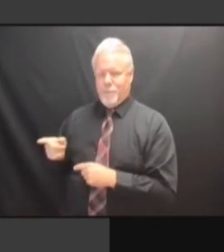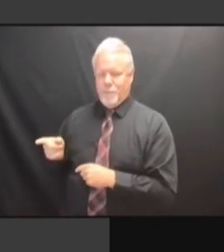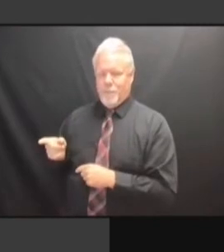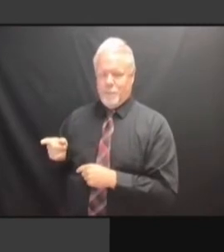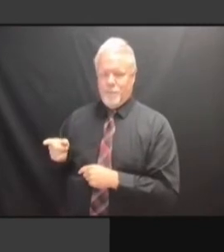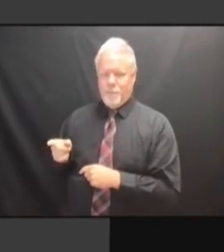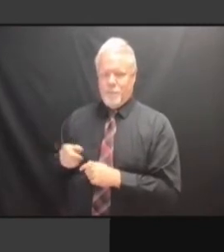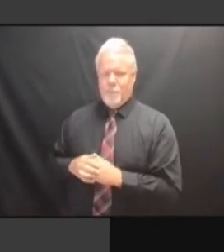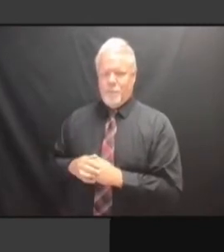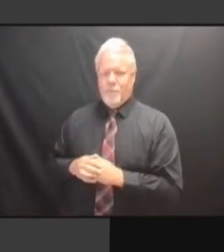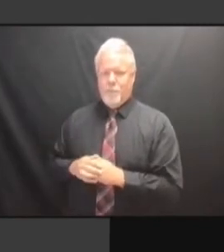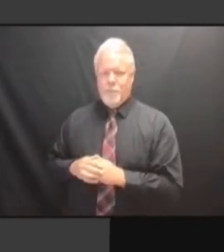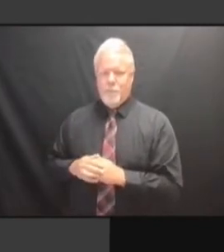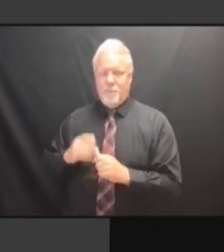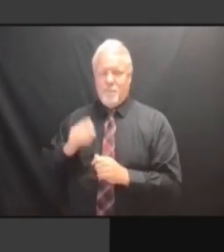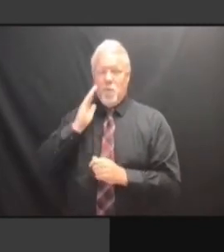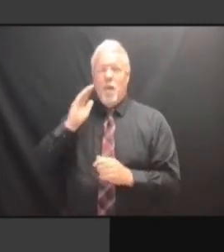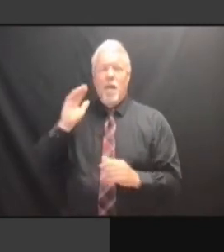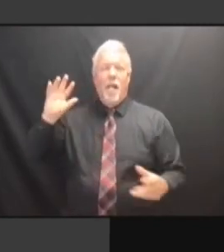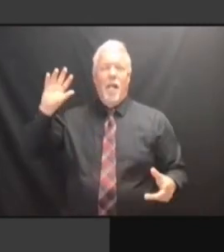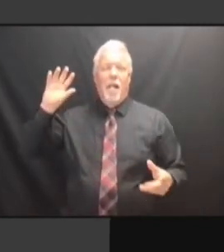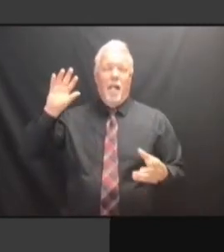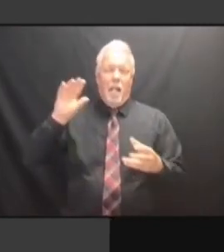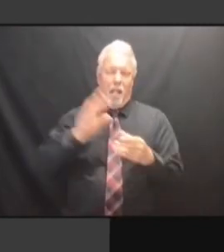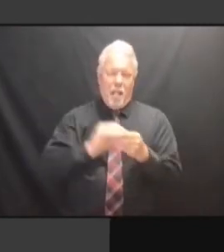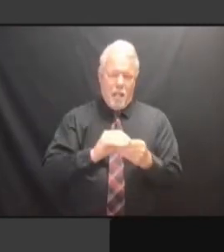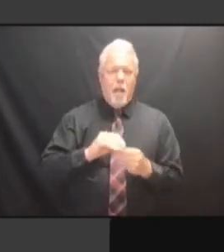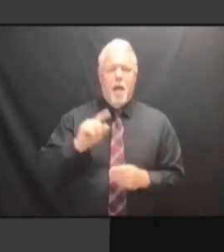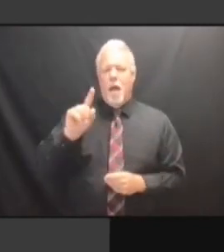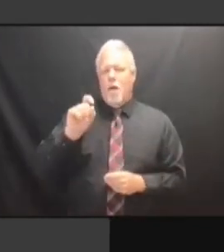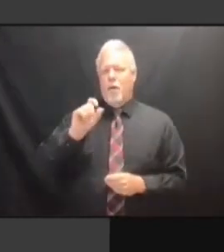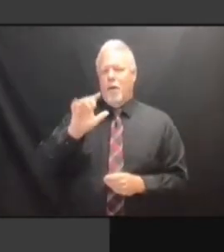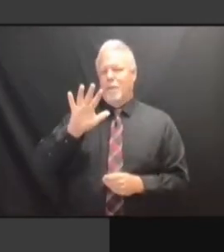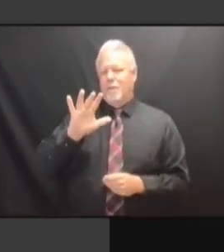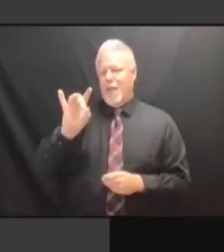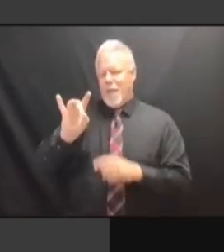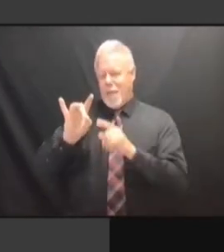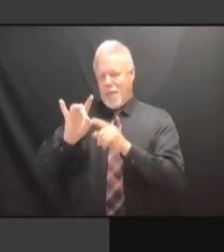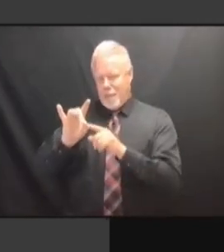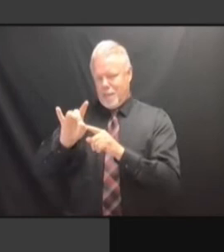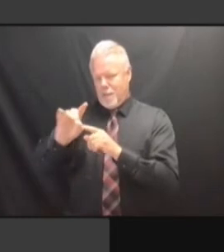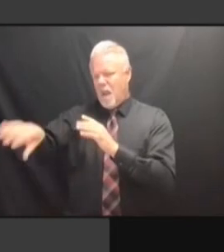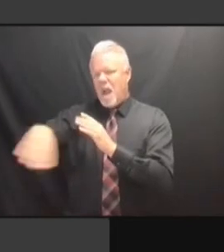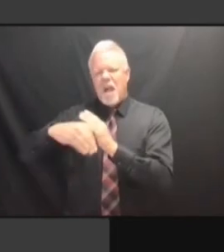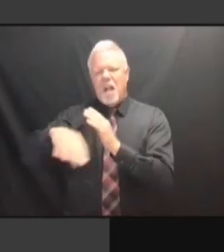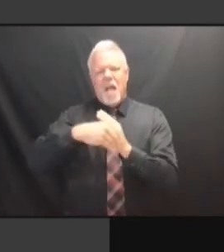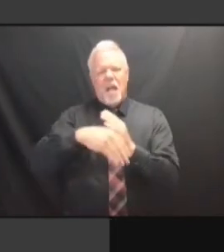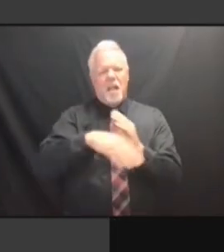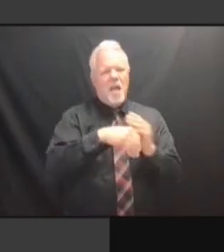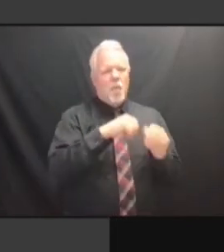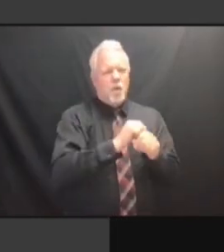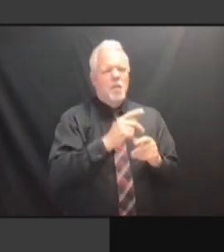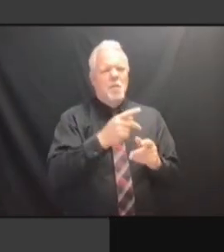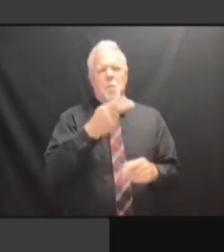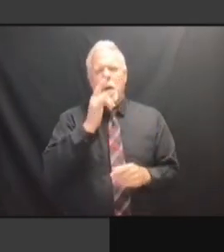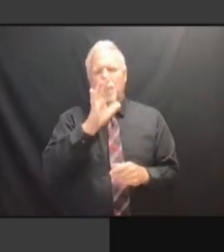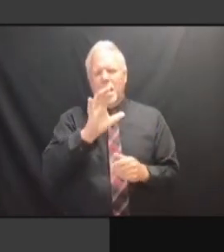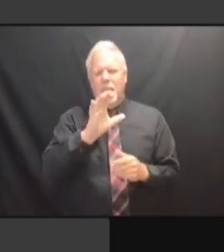FINANCING. FINANCING. AND FINANCING. AND WE'VE FINANCING. AND WE'VE ALSO FINANCING. AND WE'VE ALSO IDENTIFIED AND WE'VE ALSO IDENTIFIED AND WE'VE ALSO IDENTIFIED POSSIBLE AND WE'VE ALSO IDENTIFIED POSSIBLE SPACE, AND WE'VE ALSO IDENTIFIED POSSIBLE SPACE, NOT AND WE'VE ALSO IDENTIFIED POSSIBLE SPACE, NOT THIS AND WE'VE ALSO IDENTIFIED POSSIBLE SPACE, NOT THIS YEAR AND WE'VE ALSO IDENTIFIED POSSIBLE SPACE, NOT THIS YEAR OR POSSIBLE SPACE, NOT THIS YEAR OR POSSIBLE SPACE, NOT THIS YEAR OR THE POSSIBLE SPACE, NOT THIS YEAR OR THE NEXT POSSIBLE SPACE, NOT THIS YEAR OR THE NEXT YEAR, POSSIBLE SPACE, NOT THIS YEAR OR THE NEXT YEAR, IT POSSIBLE SPACE, NOT THIS YEAR OR THE NEXT YEAR, IT WOULD POSSIBLE SPACE, NOT THIS YEAR OR THE NEXT YEAR, IT WOULD STILL THE NEXT YEAR, IT WOULD STILL THE NEXT YEAR, IT WOULD STILL HAVE THE NEXT YEAR, IT WOULD STILL HAVE TO THE NEXT YEAR, IT WOULD STILL HAVE TO BE THE NEXT YEAR, IT WOULD STILL HAVE TO BE RENOVATED